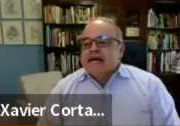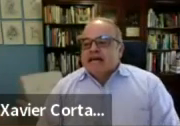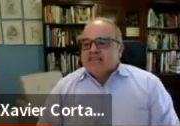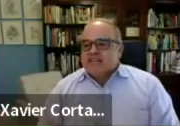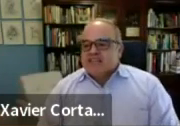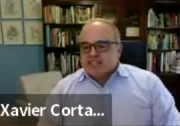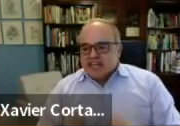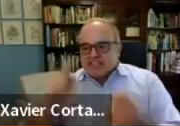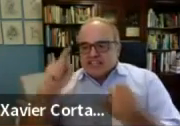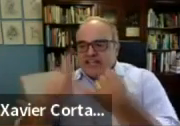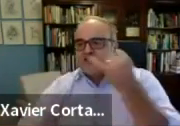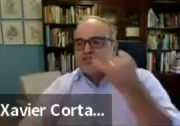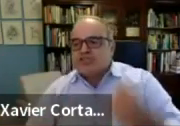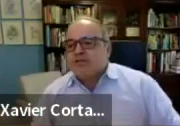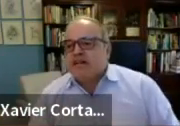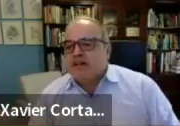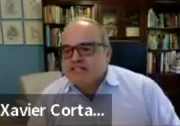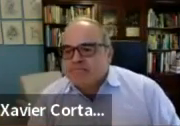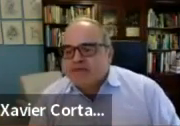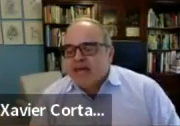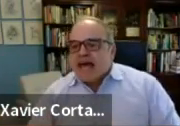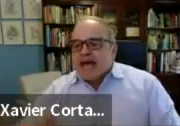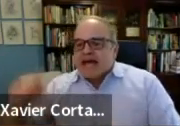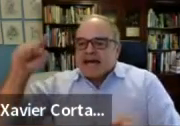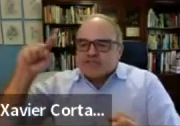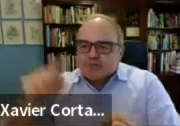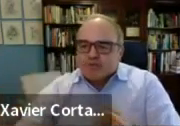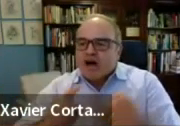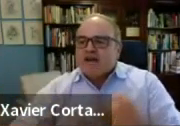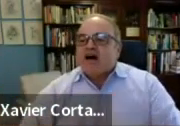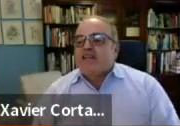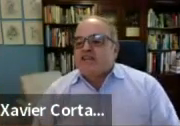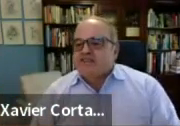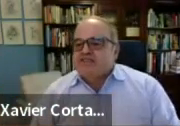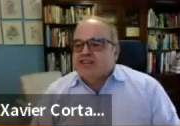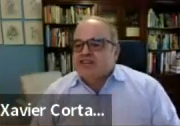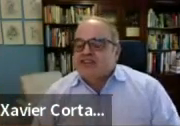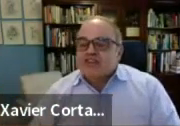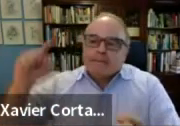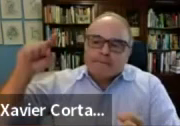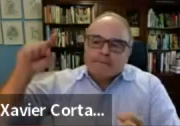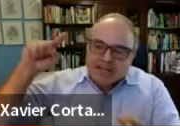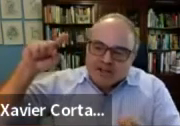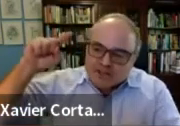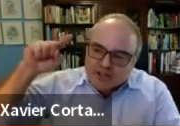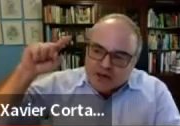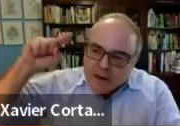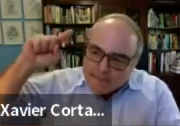necessitates, interdisciplinarity, and has brought audiences that appeal to